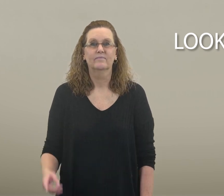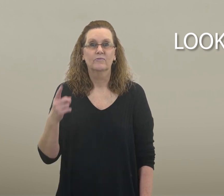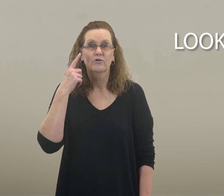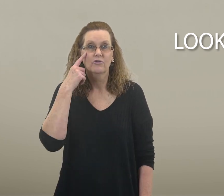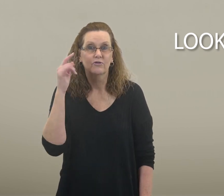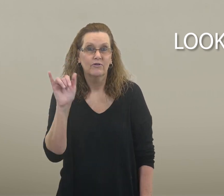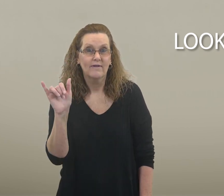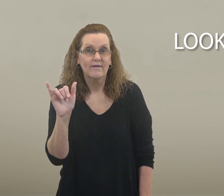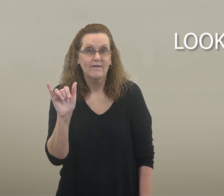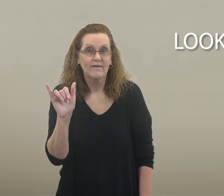look-like